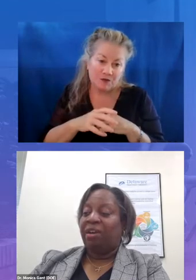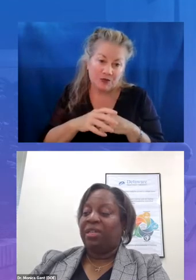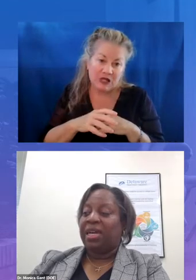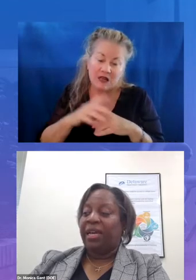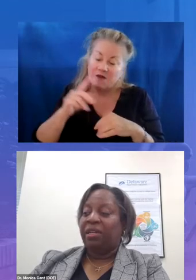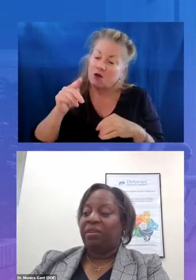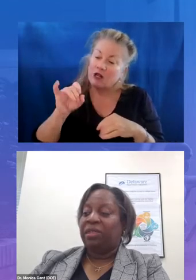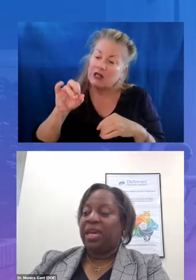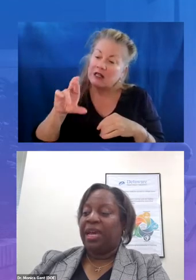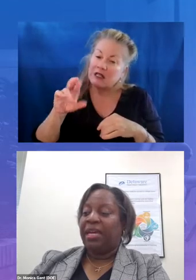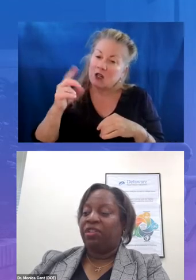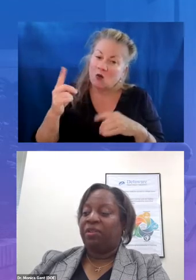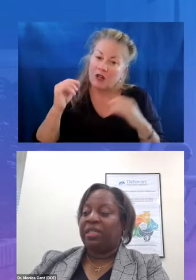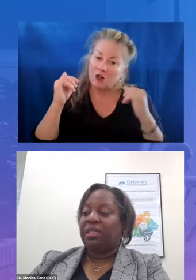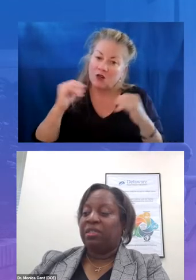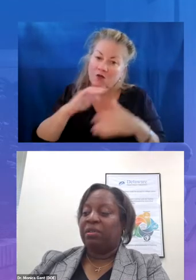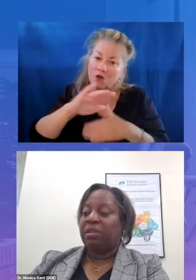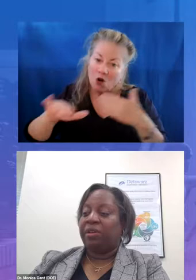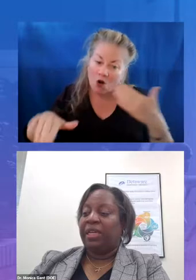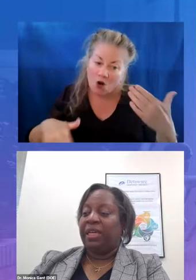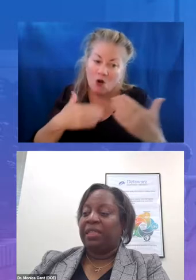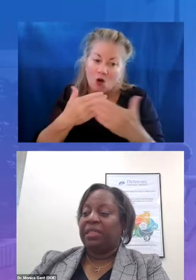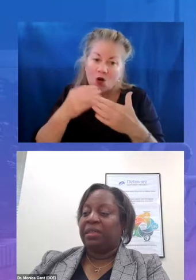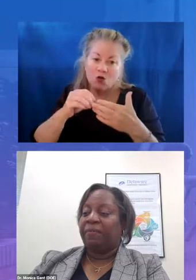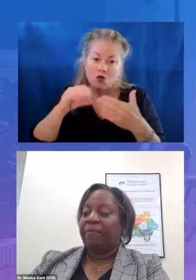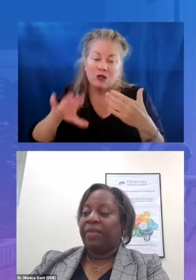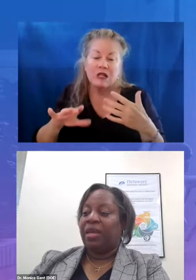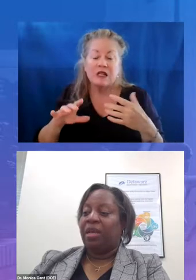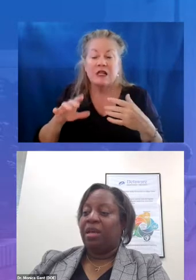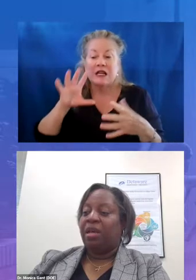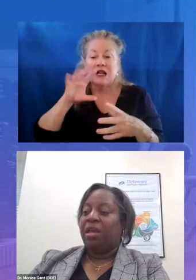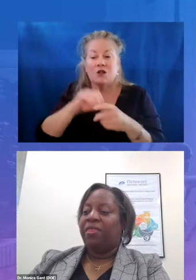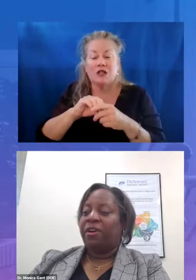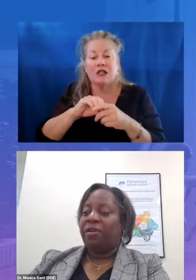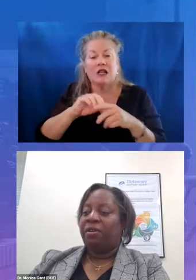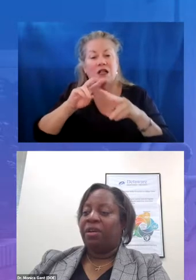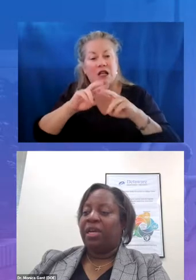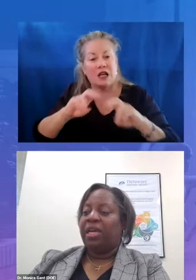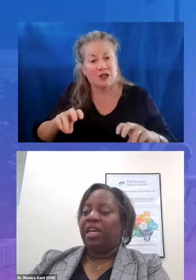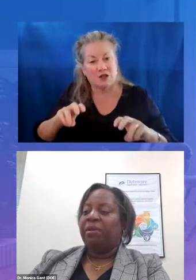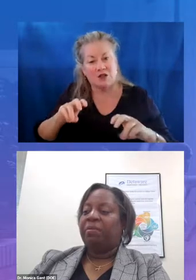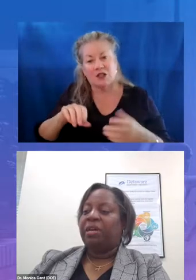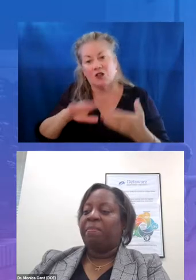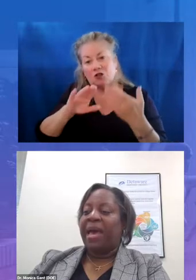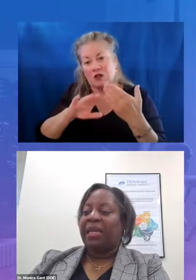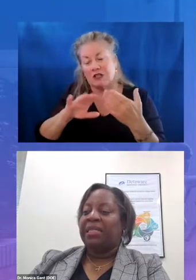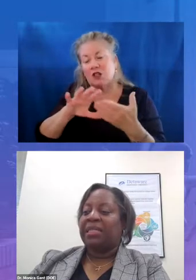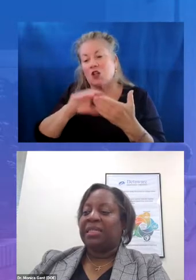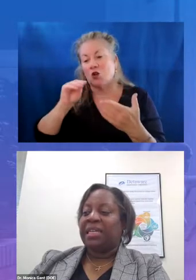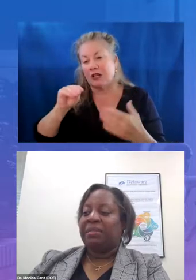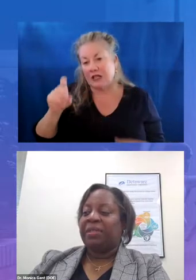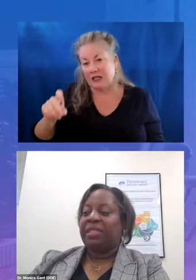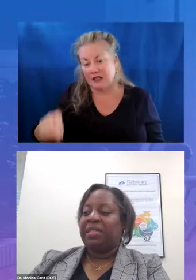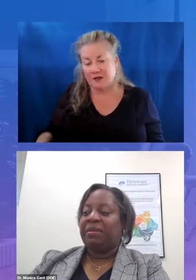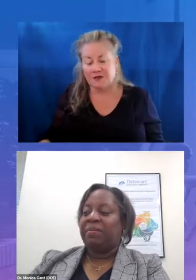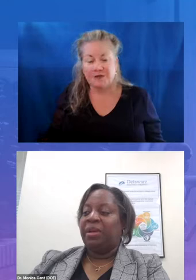diagnose and address student learning needs third implement a balanced assessment system